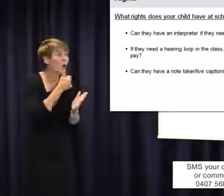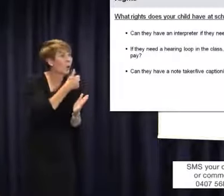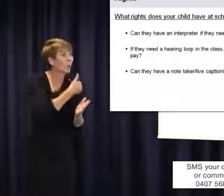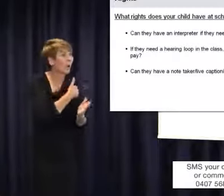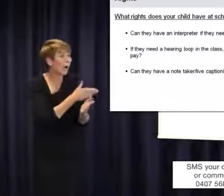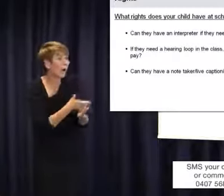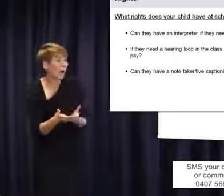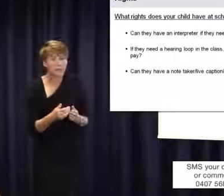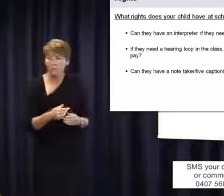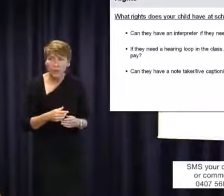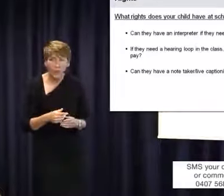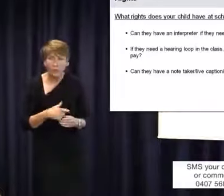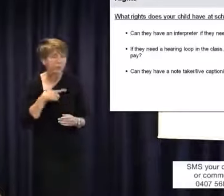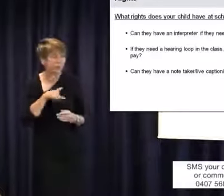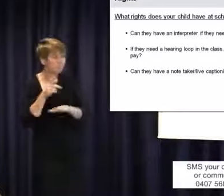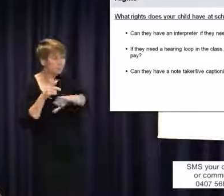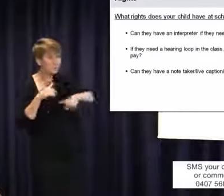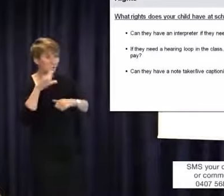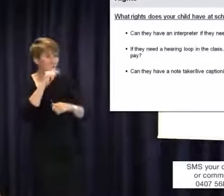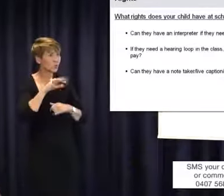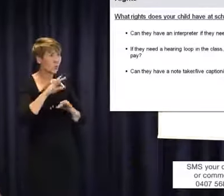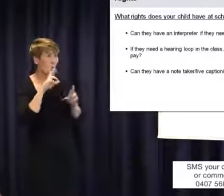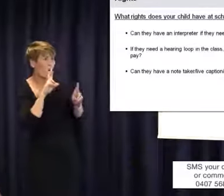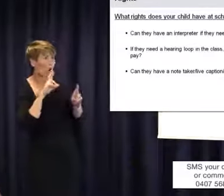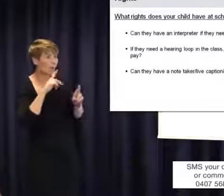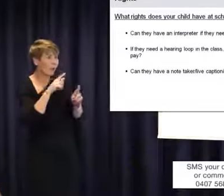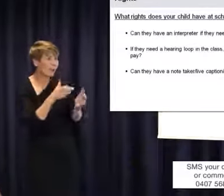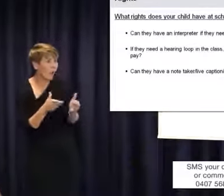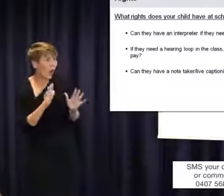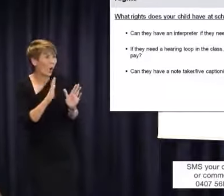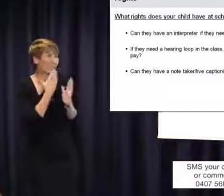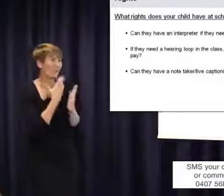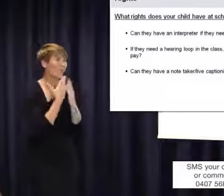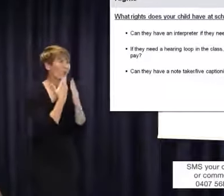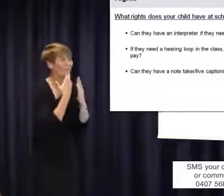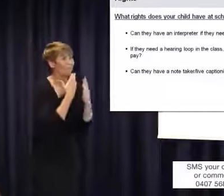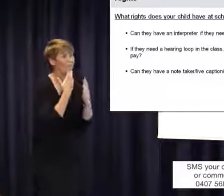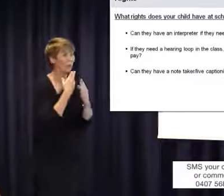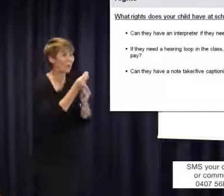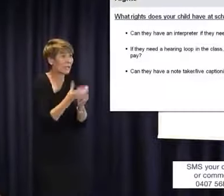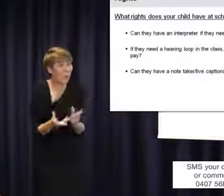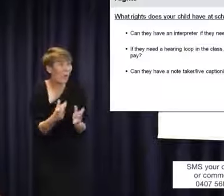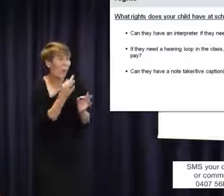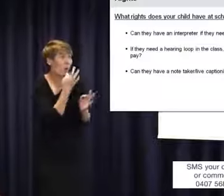head held high, not in hopefully gratitude that someone may throw you a scrap of support.